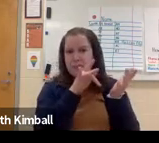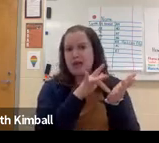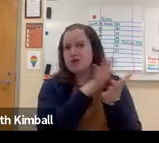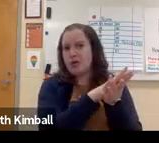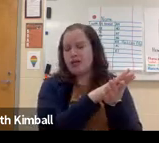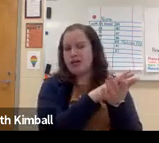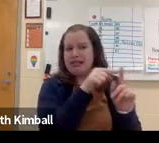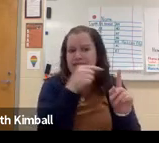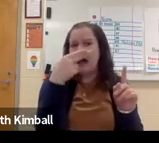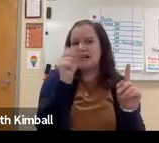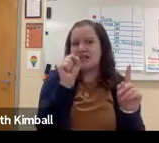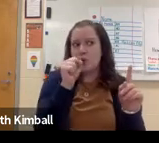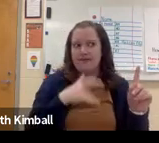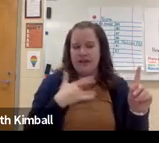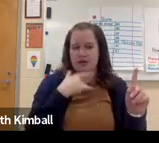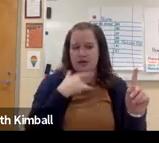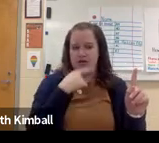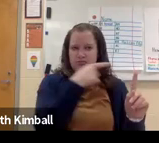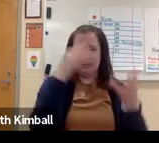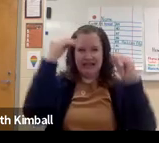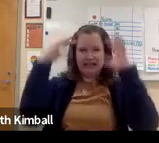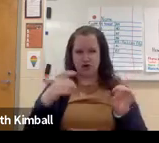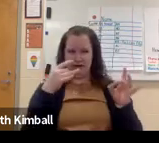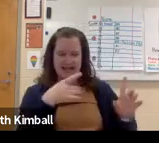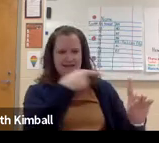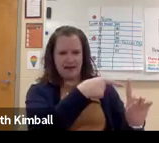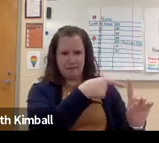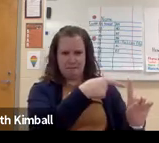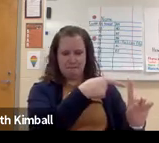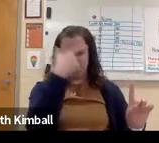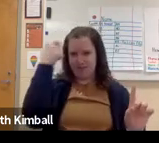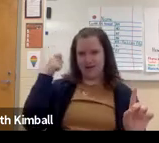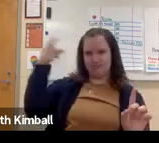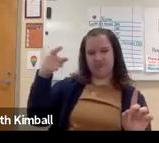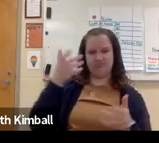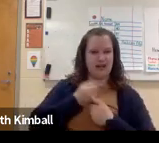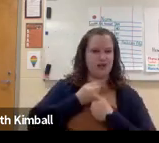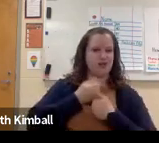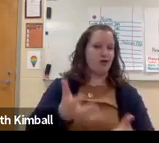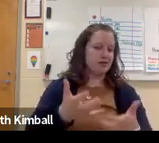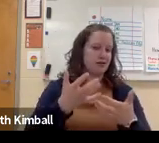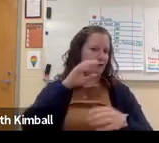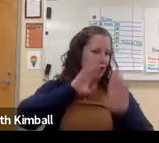These are all feelings of the students in middle school and high school. So they honestly do sometimes have that feeling